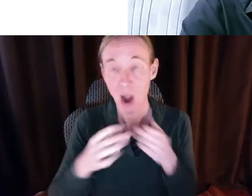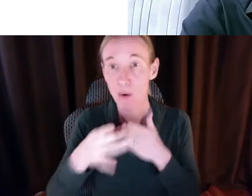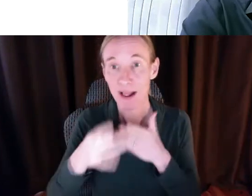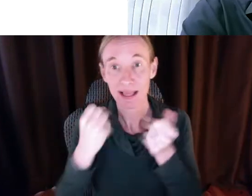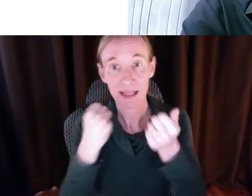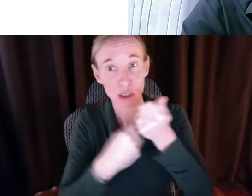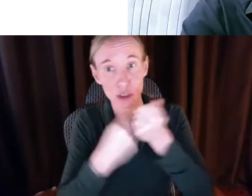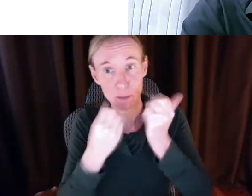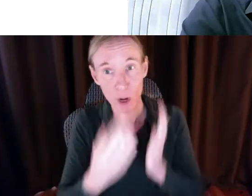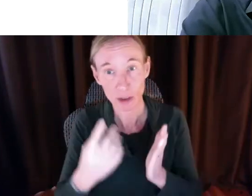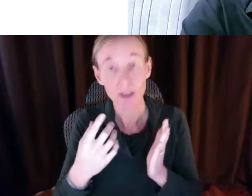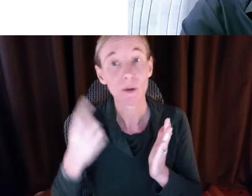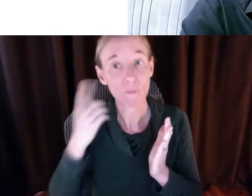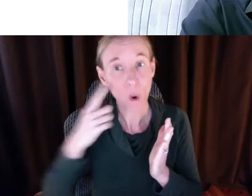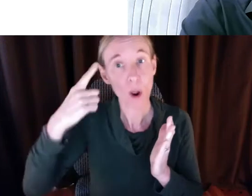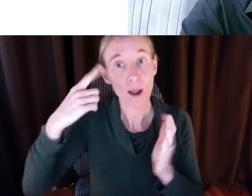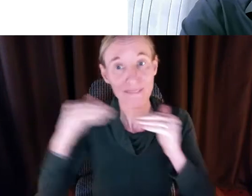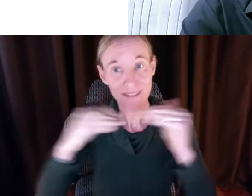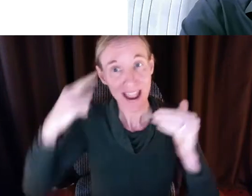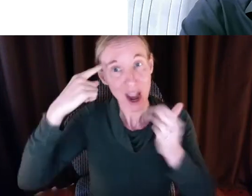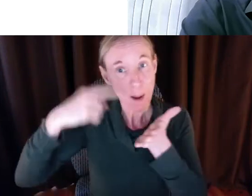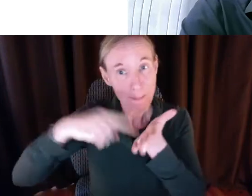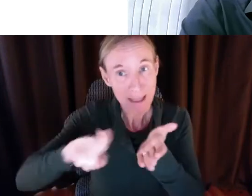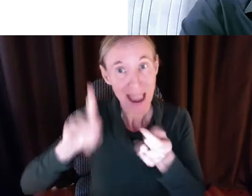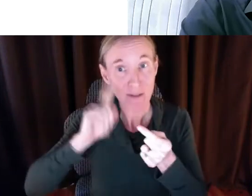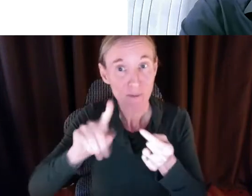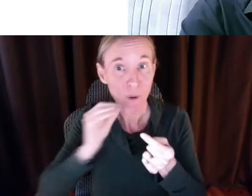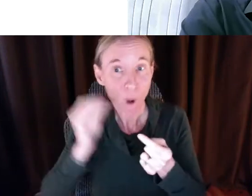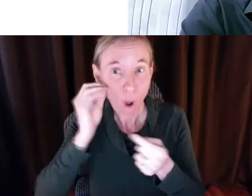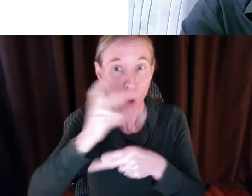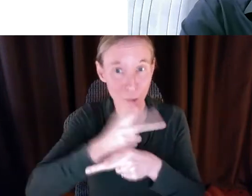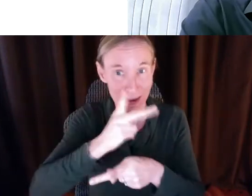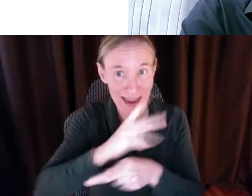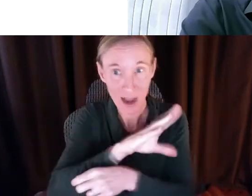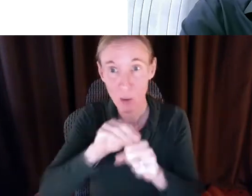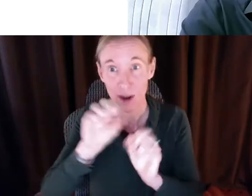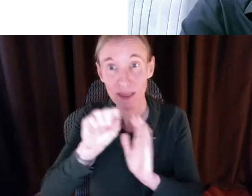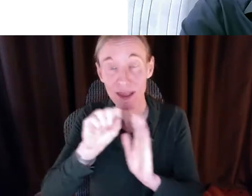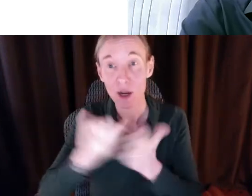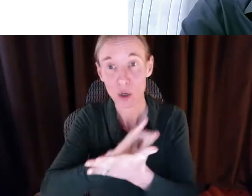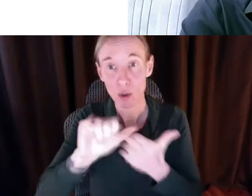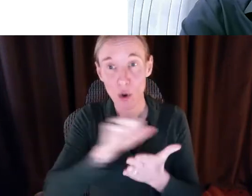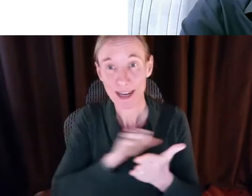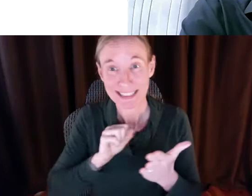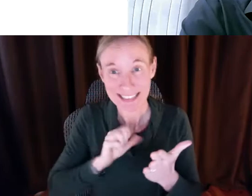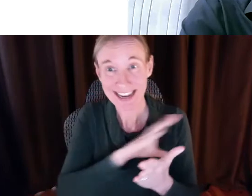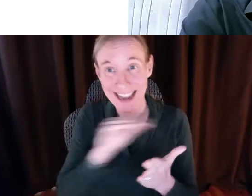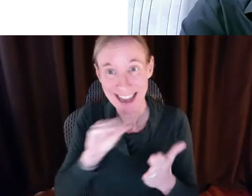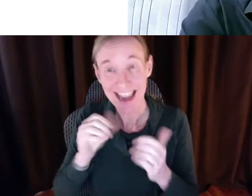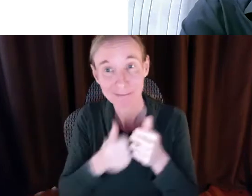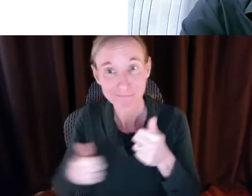messages, Senator May was unable to be with us this morning. However as our lead sponsor of fair pay for home